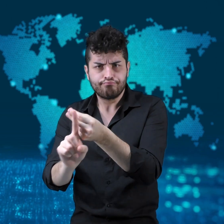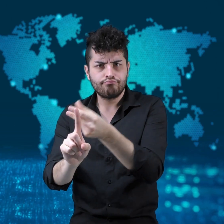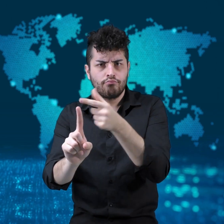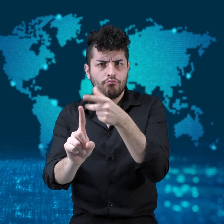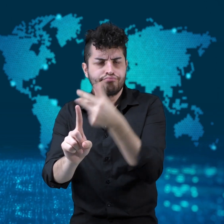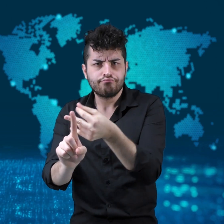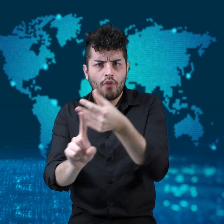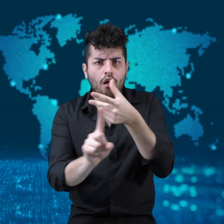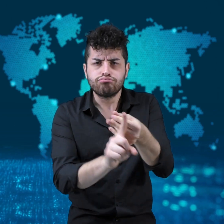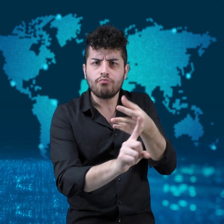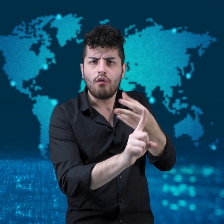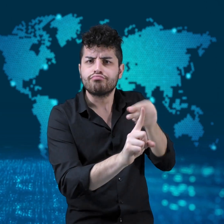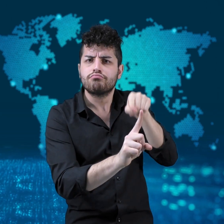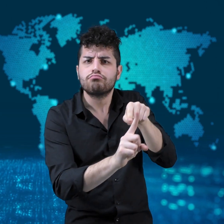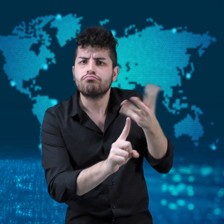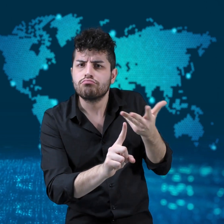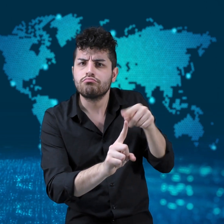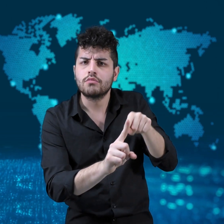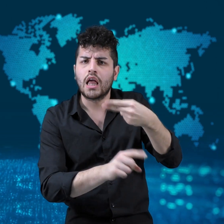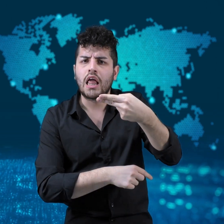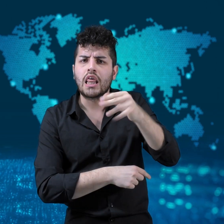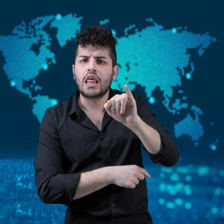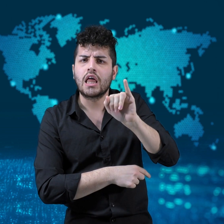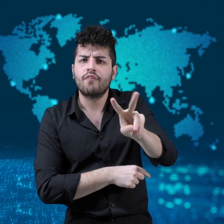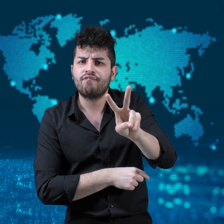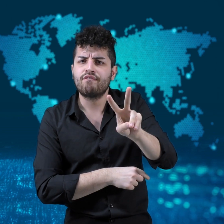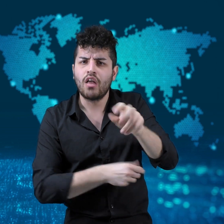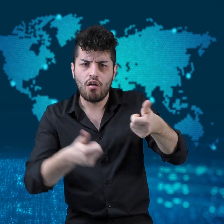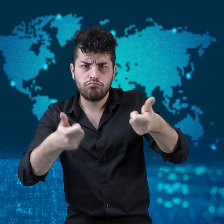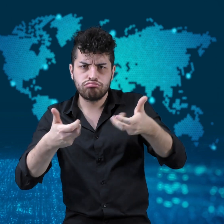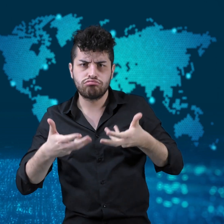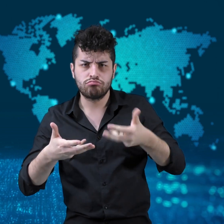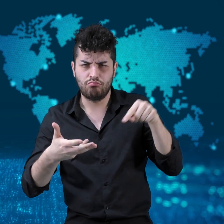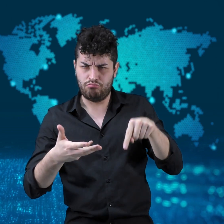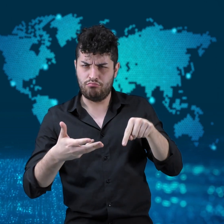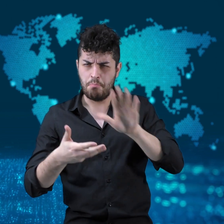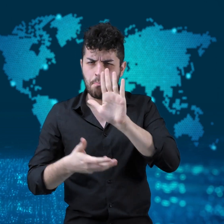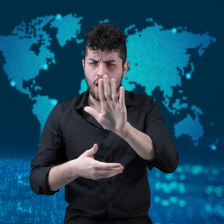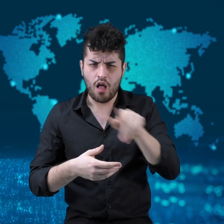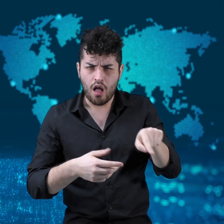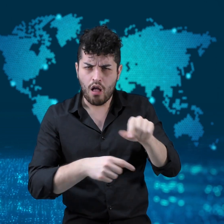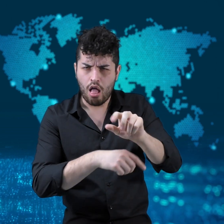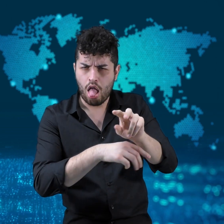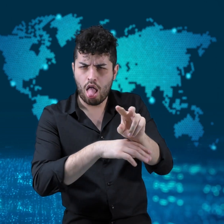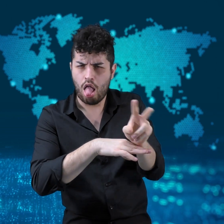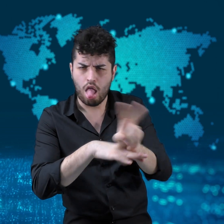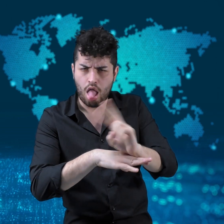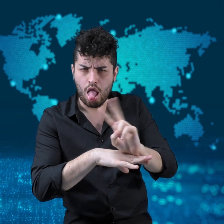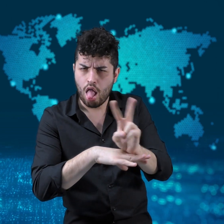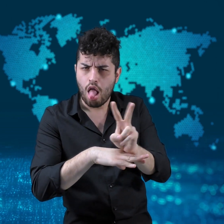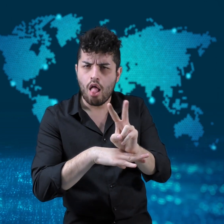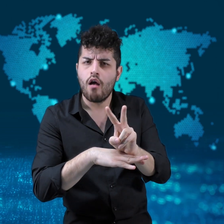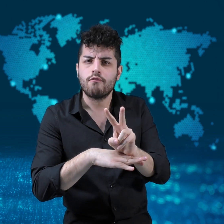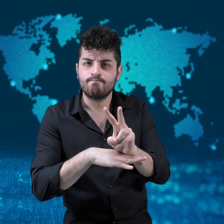participants tested HIV positive. The HIV results were false,